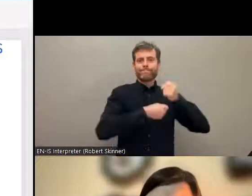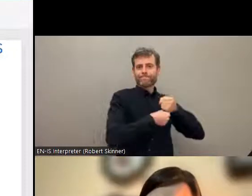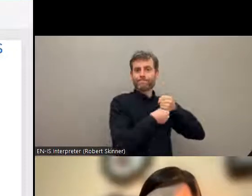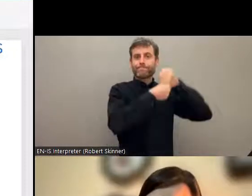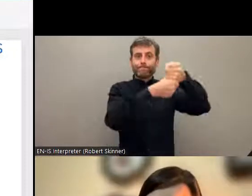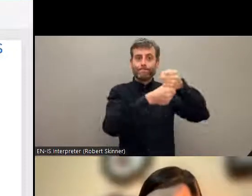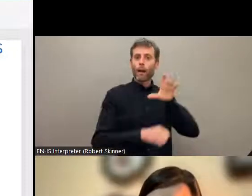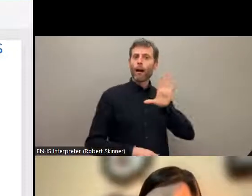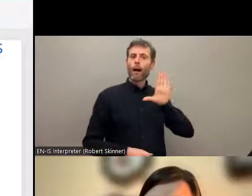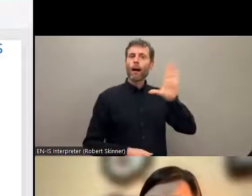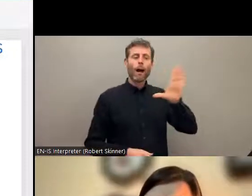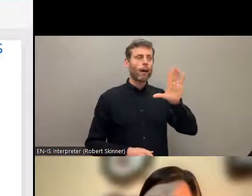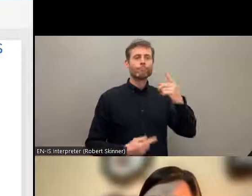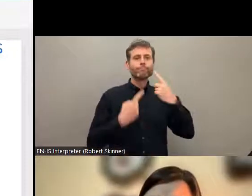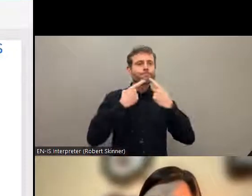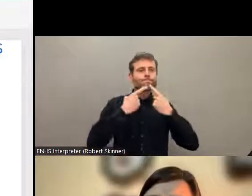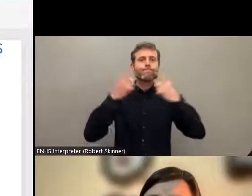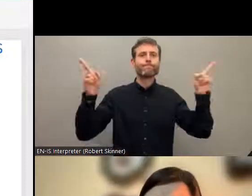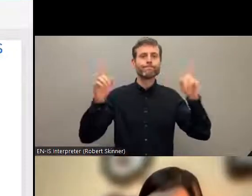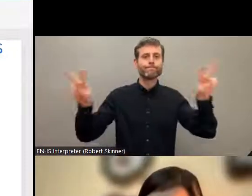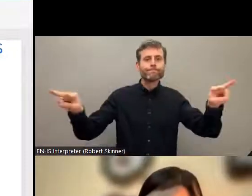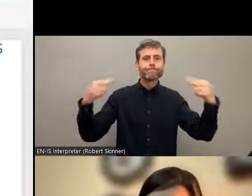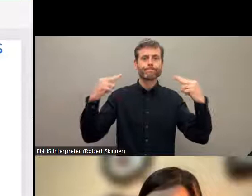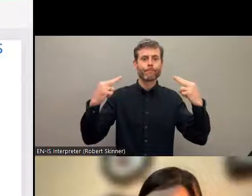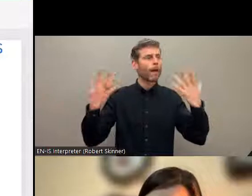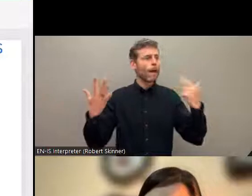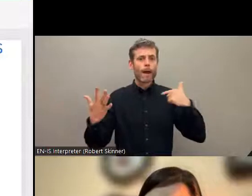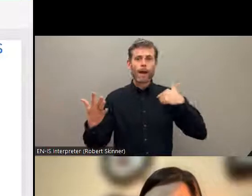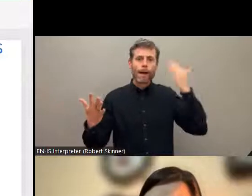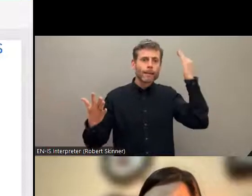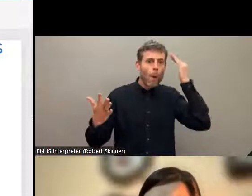has been a lack of education, awareness,